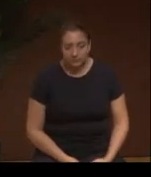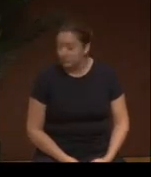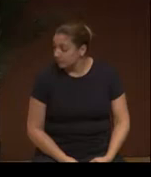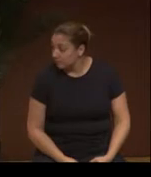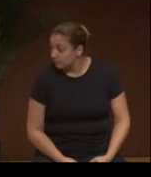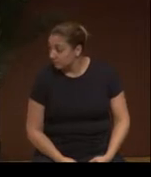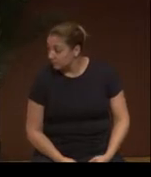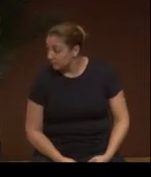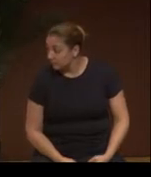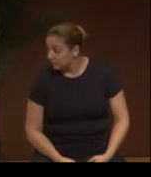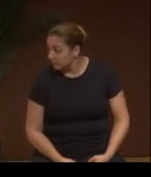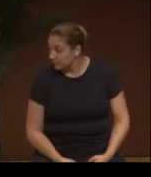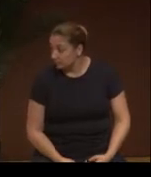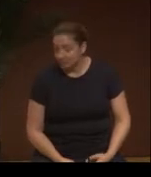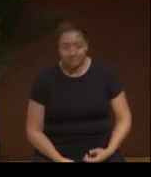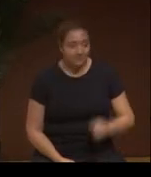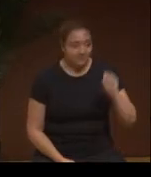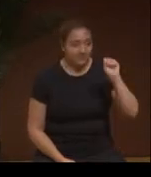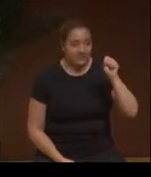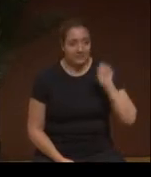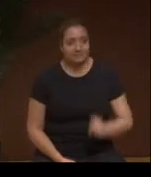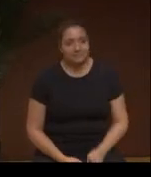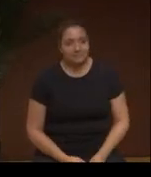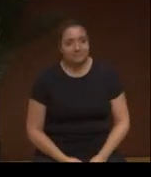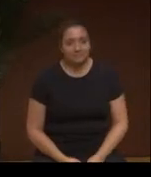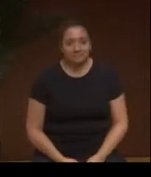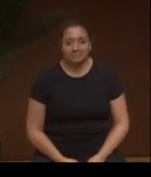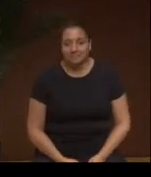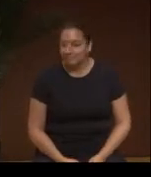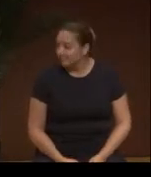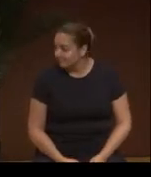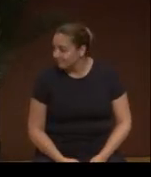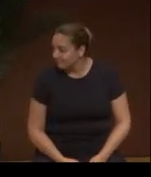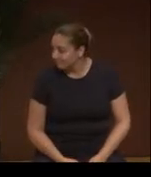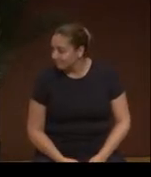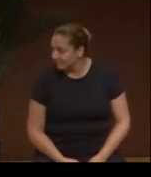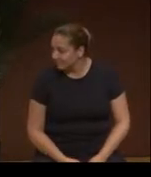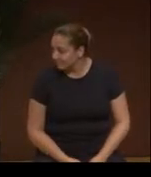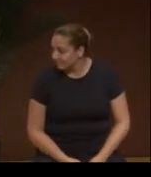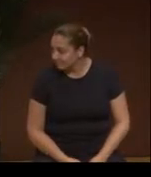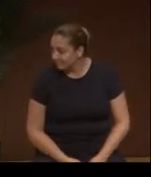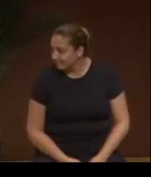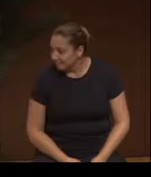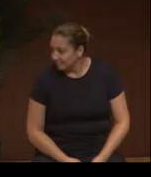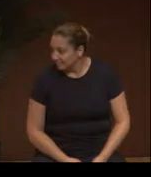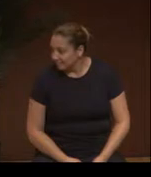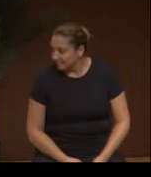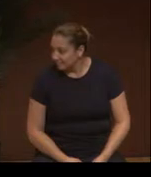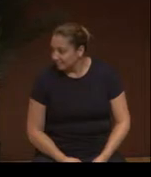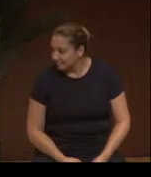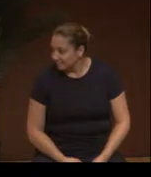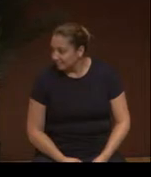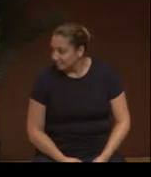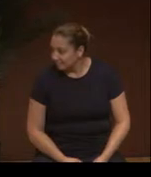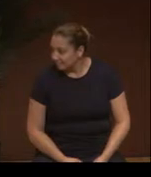Yes. I will say… Yes, yes.